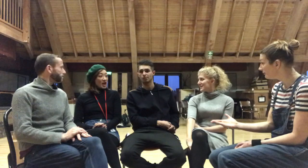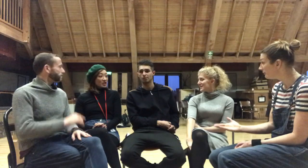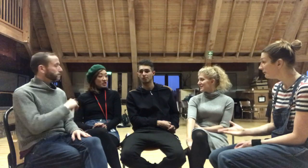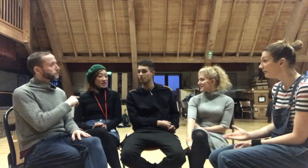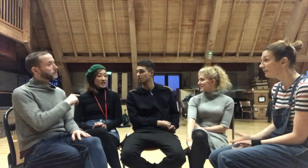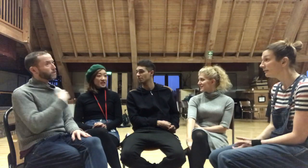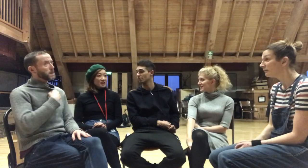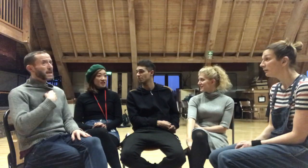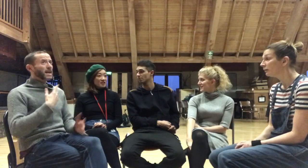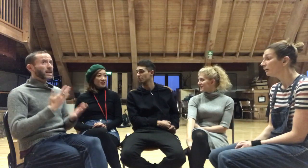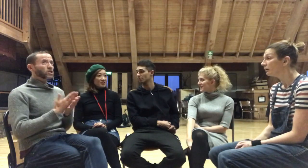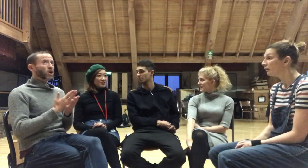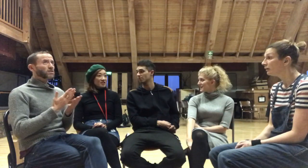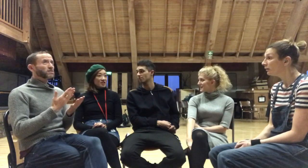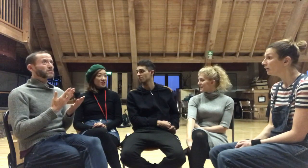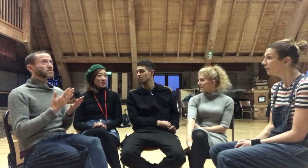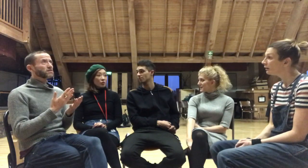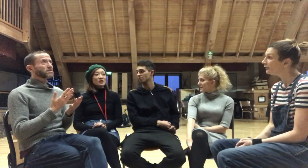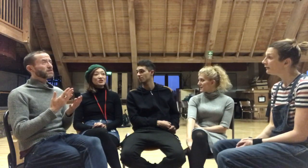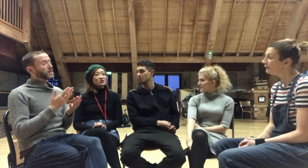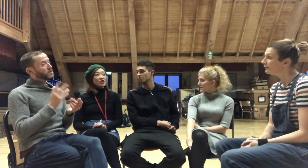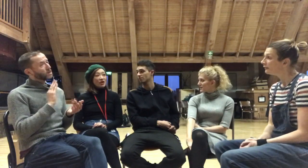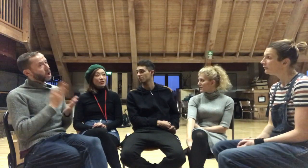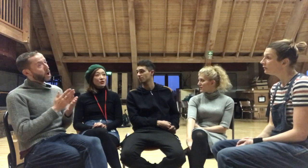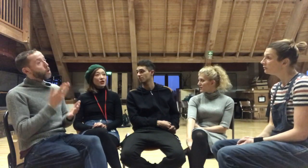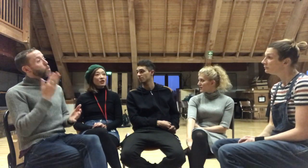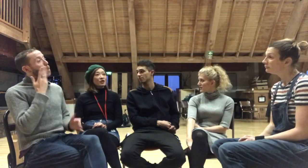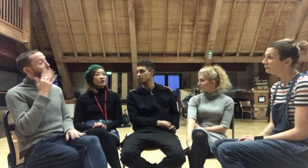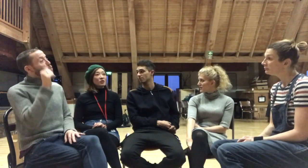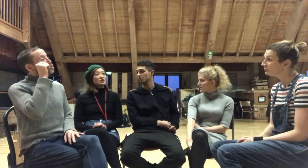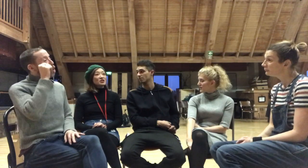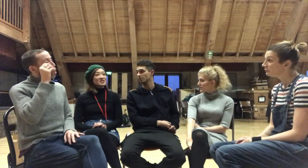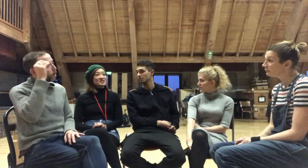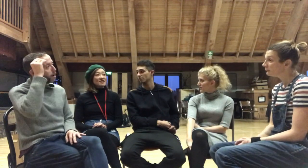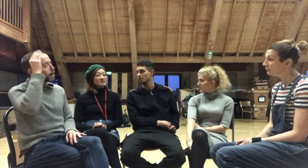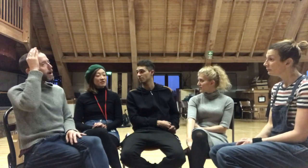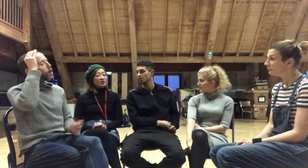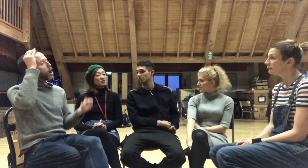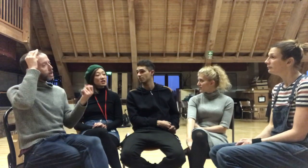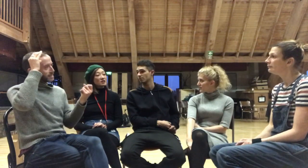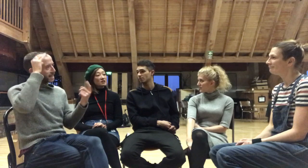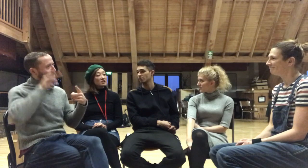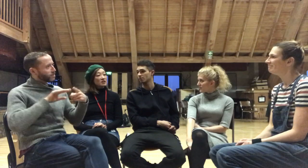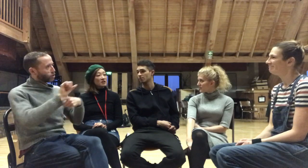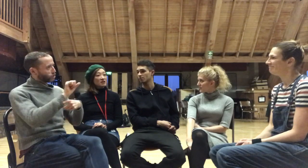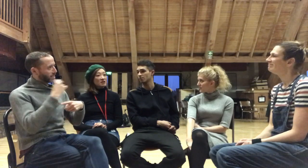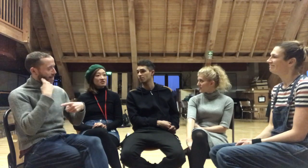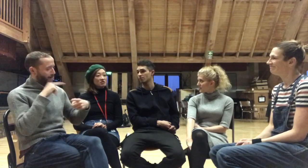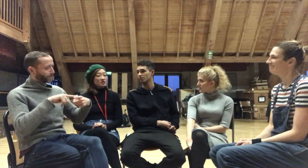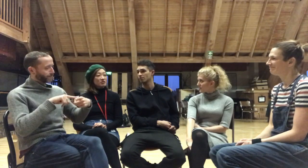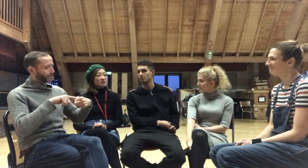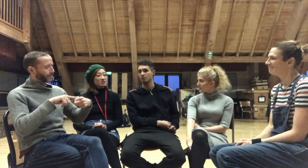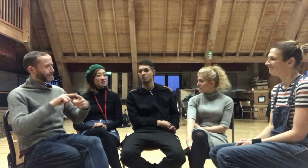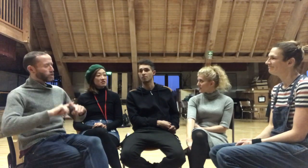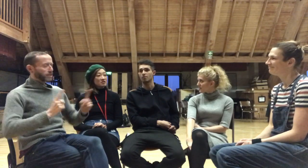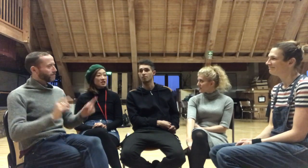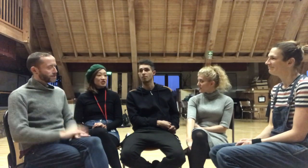It's not actually, ... I think once you know, once you understand the Deaf culture, it's not different. It's